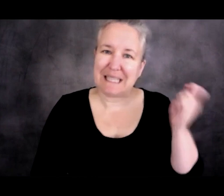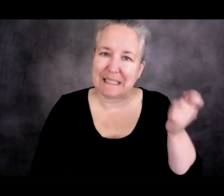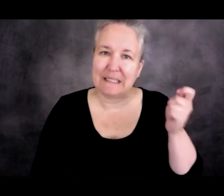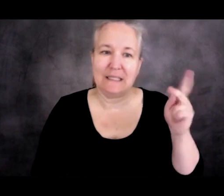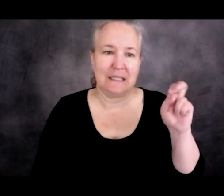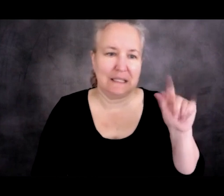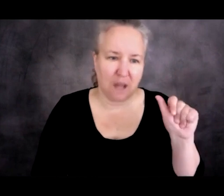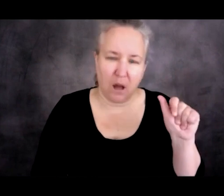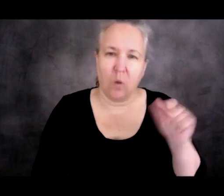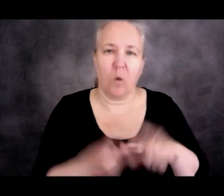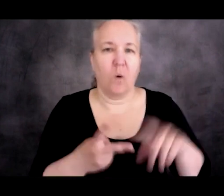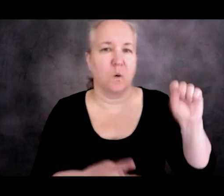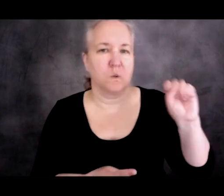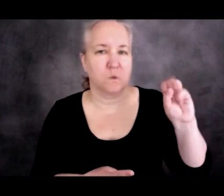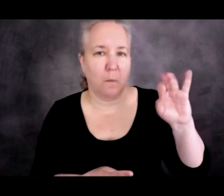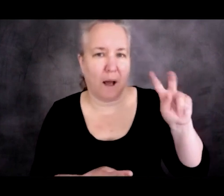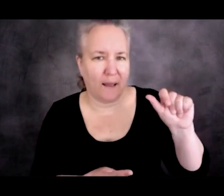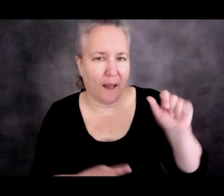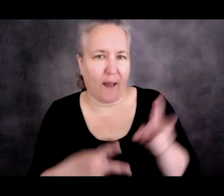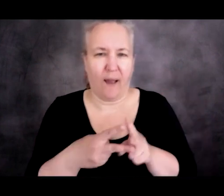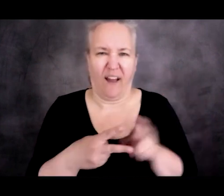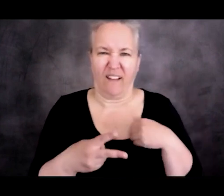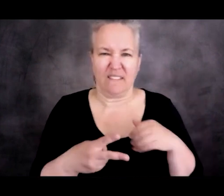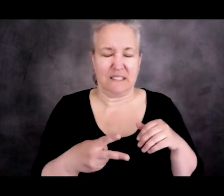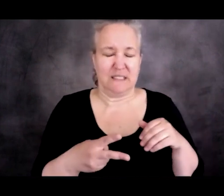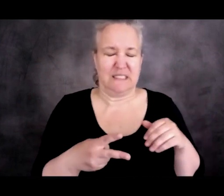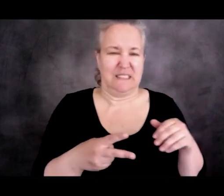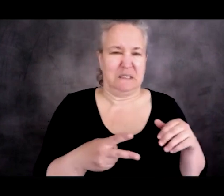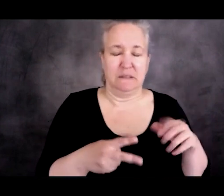Or in Somalia. And I don't know.